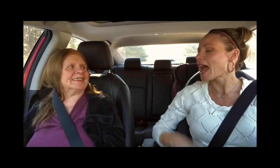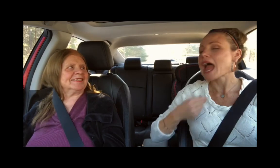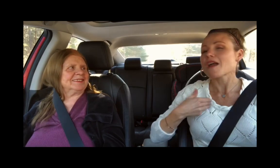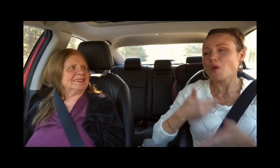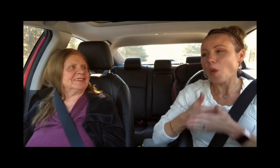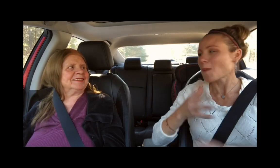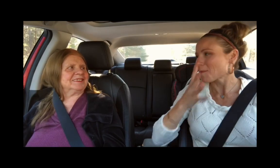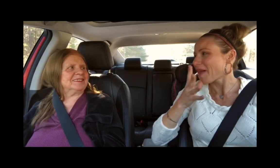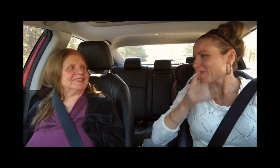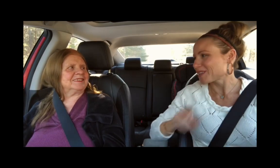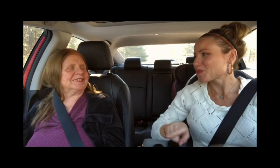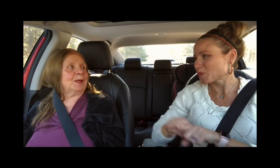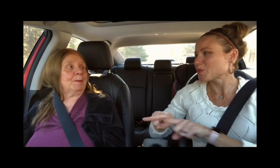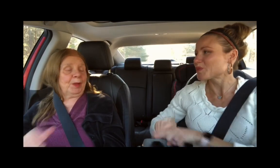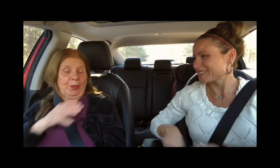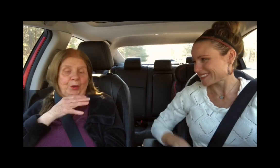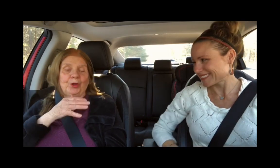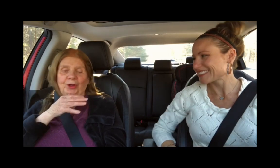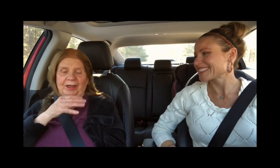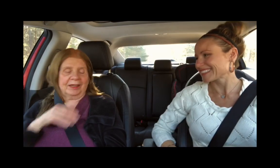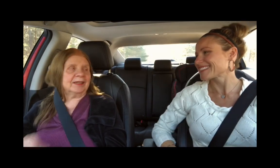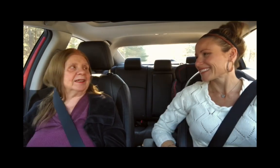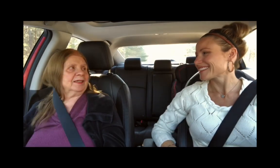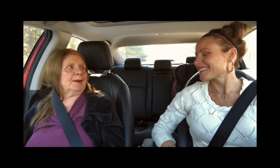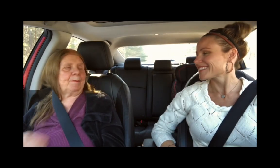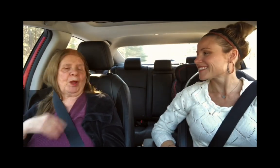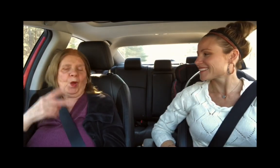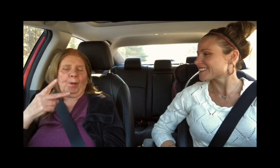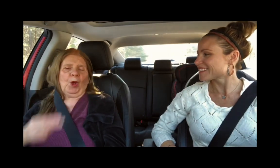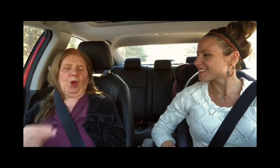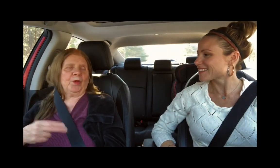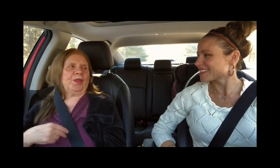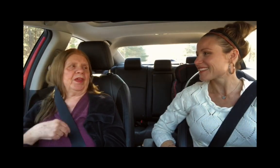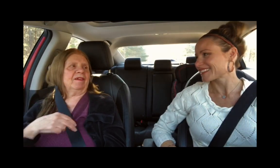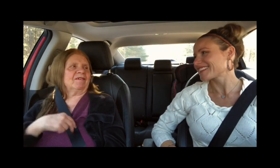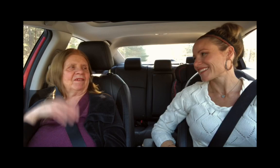Yes, and I'm close to my mother too. I was close to both my parents too....